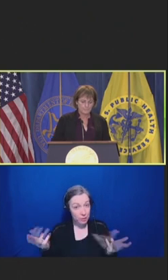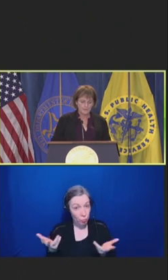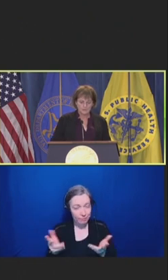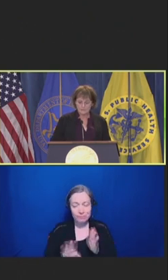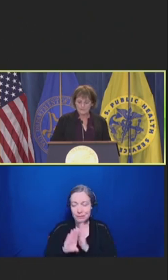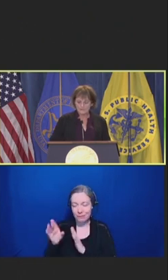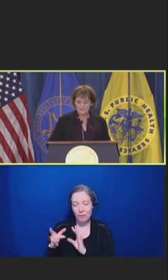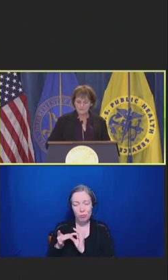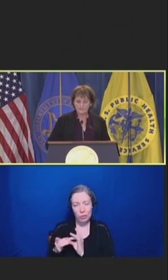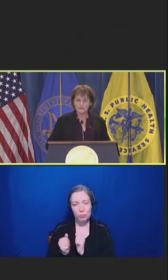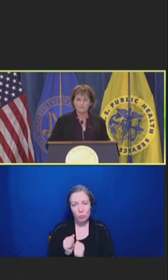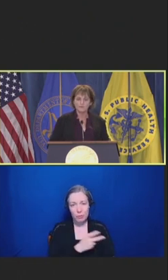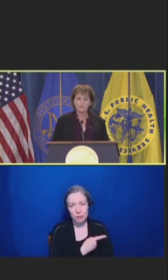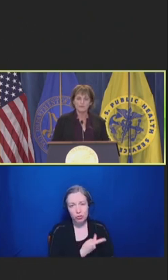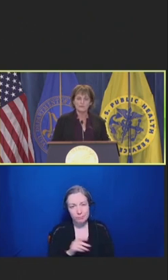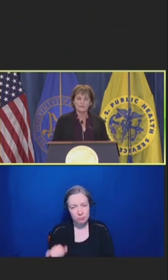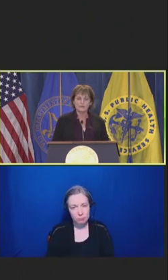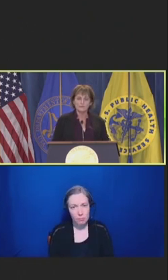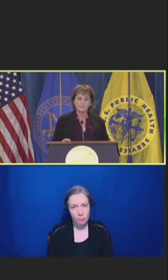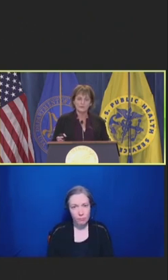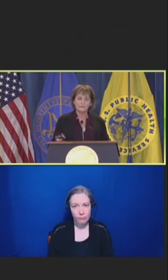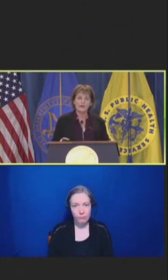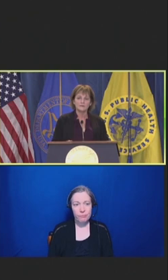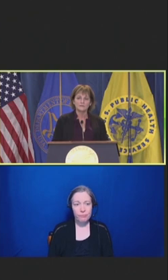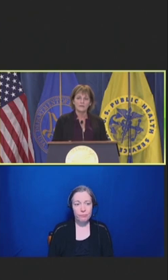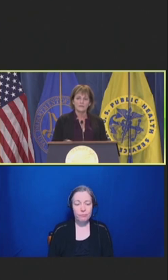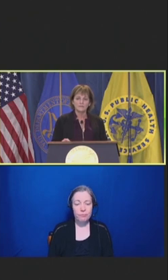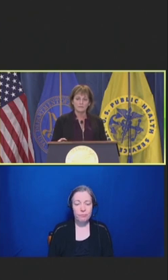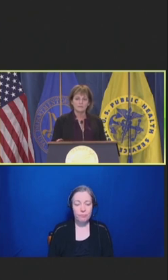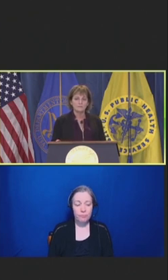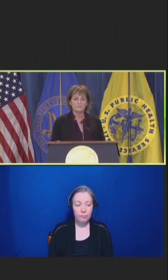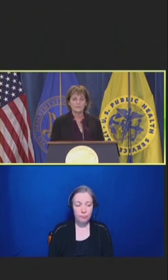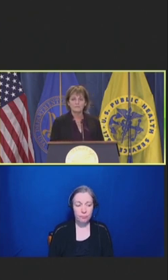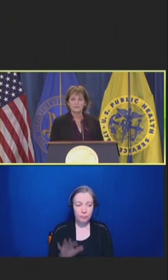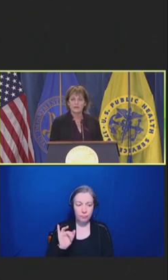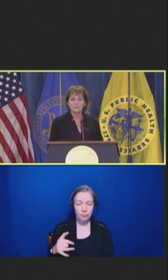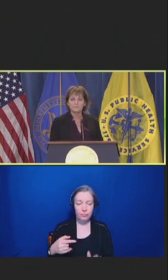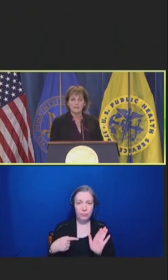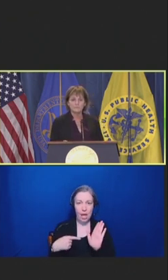Here's an example, we've compiled many of them into a saving time playbook.